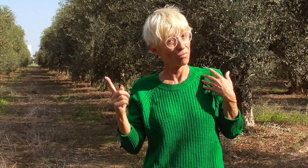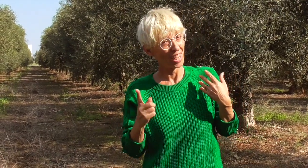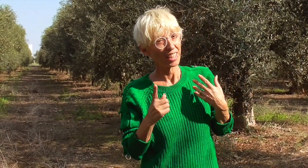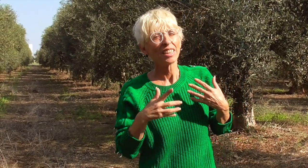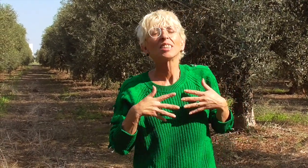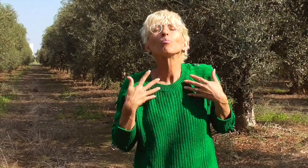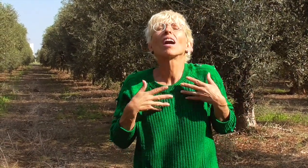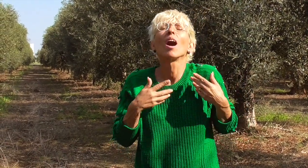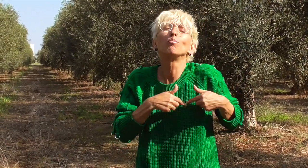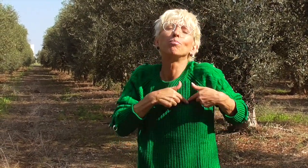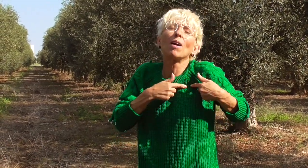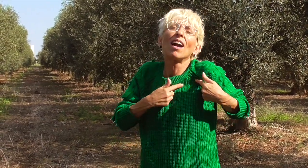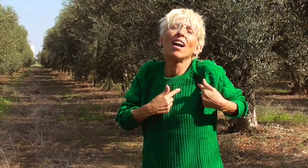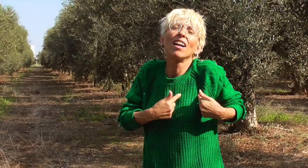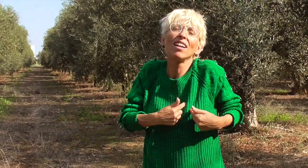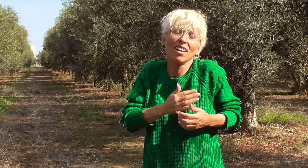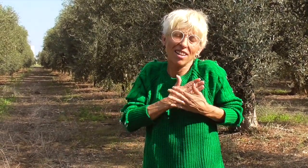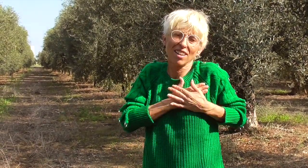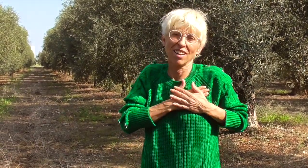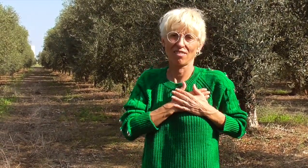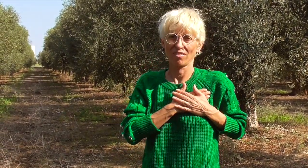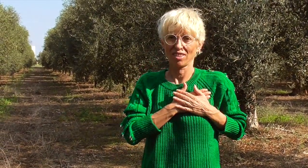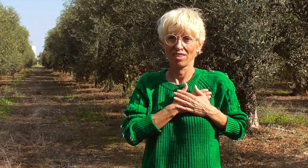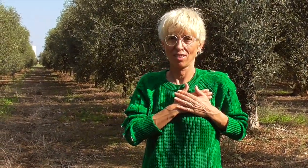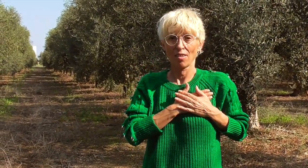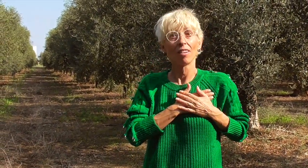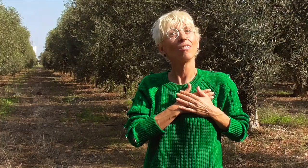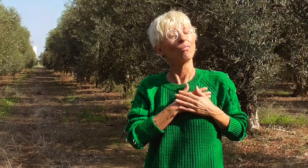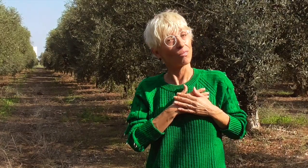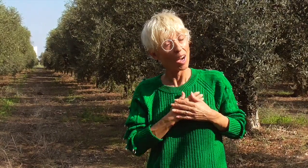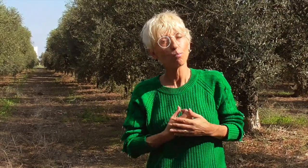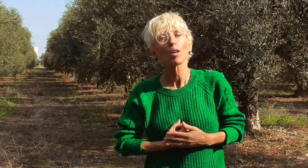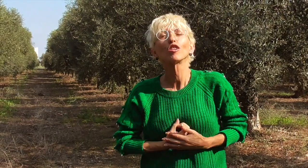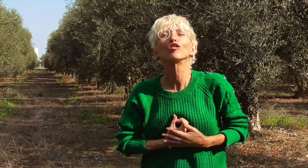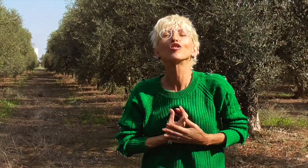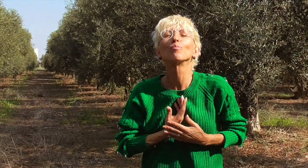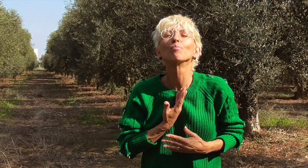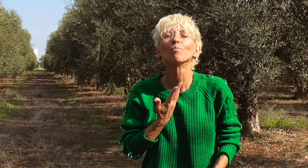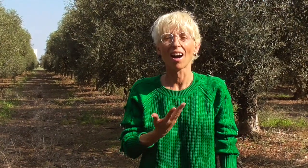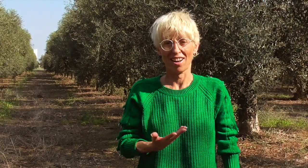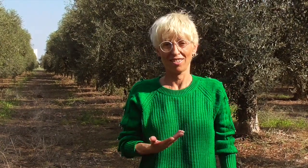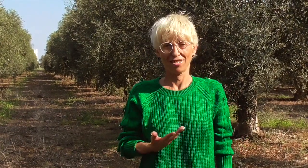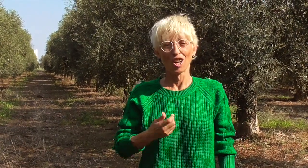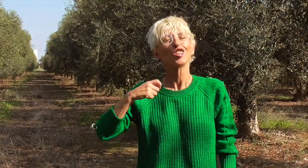and happiness in the heart and in the soul